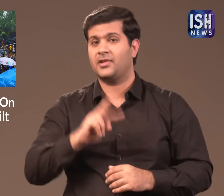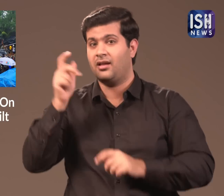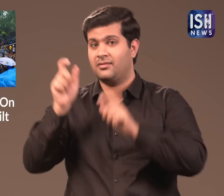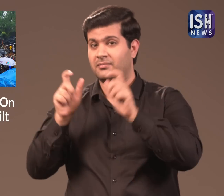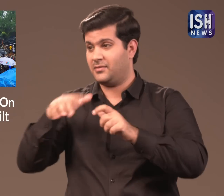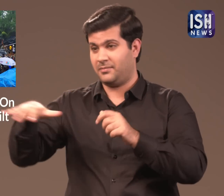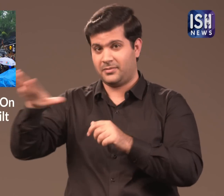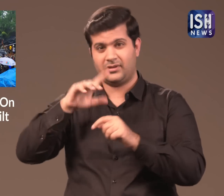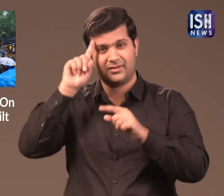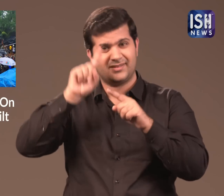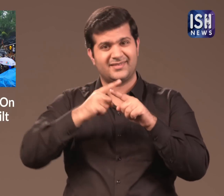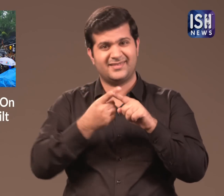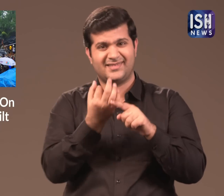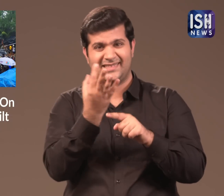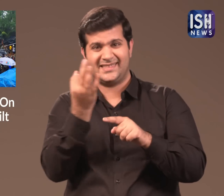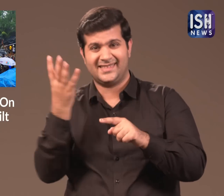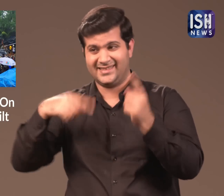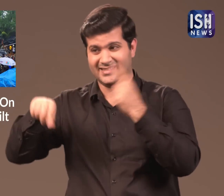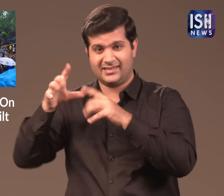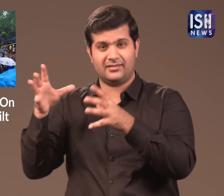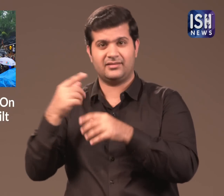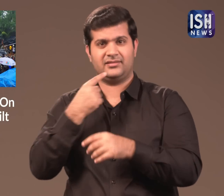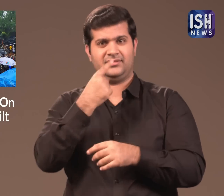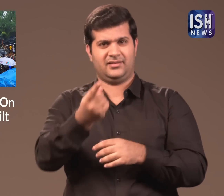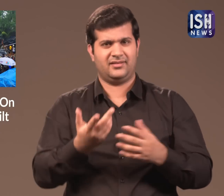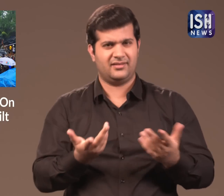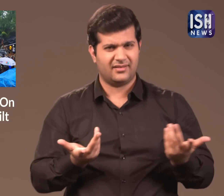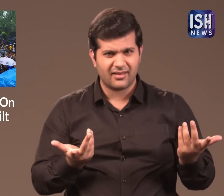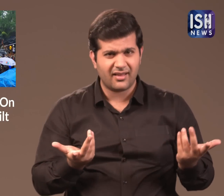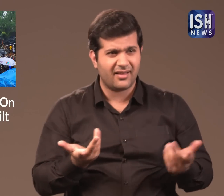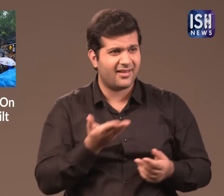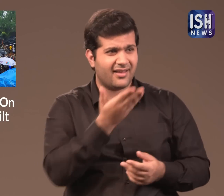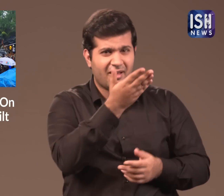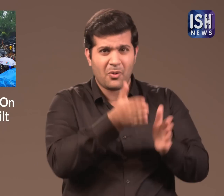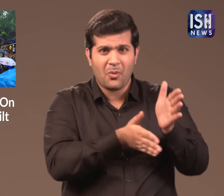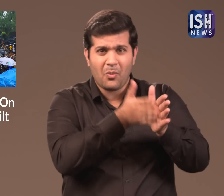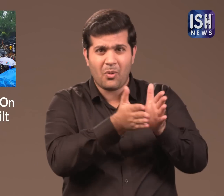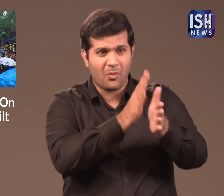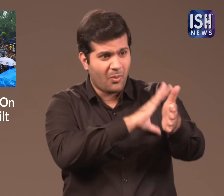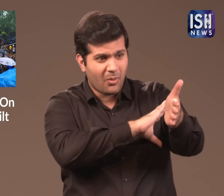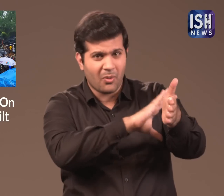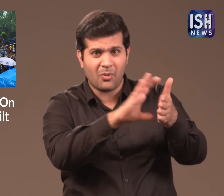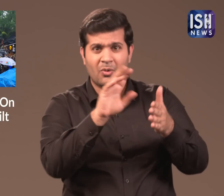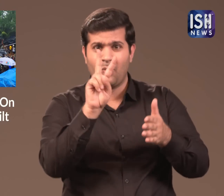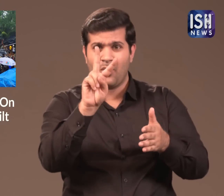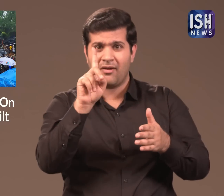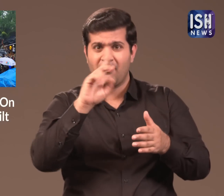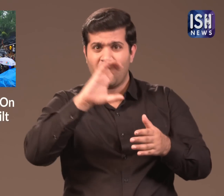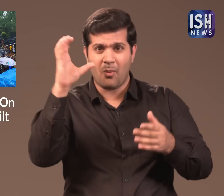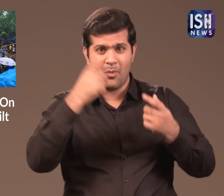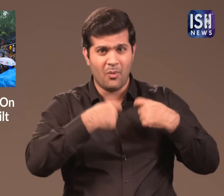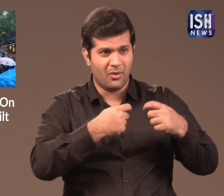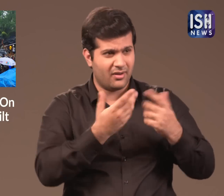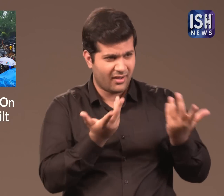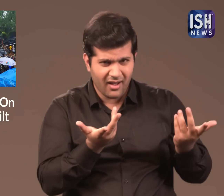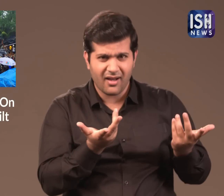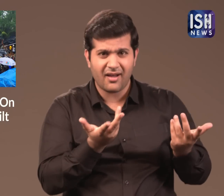Experts were shocked that Rs 21 crore was spent on a wall.